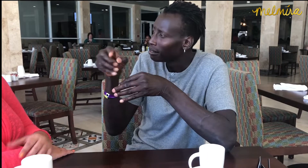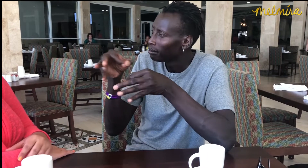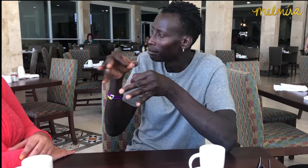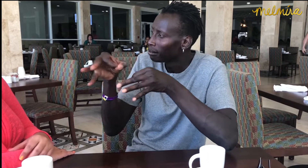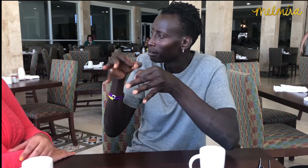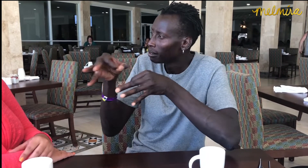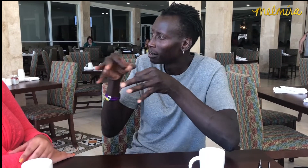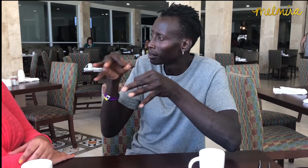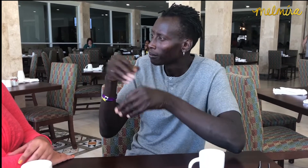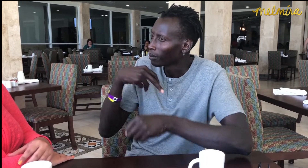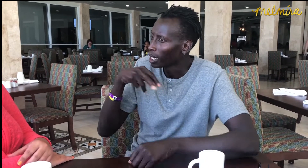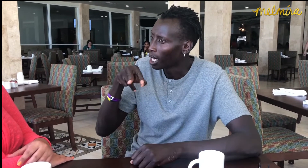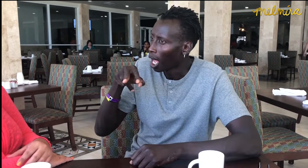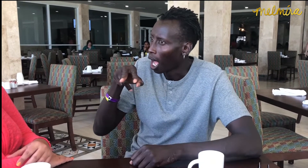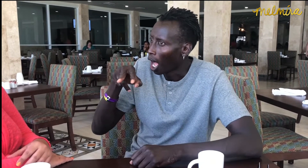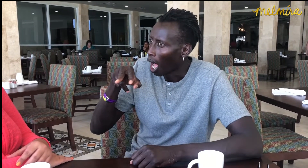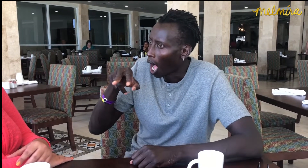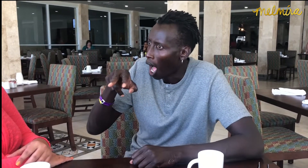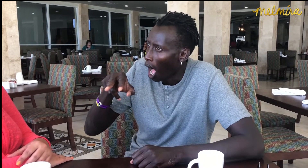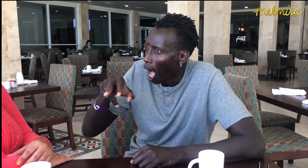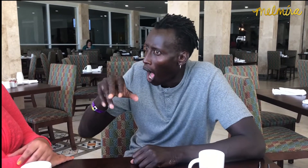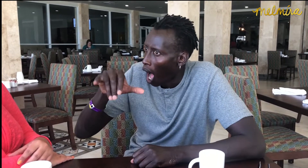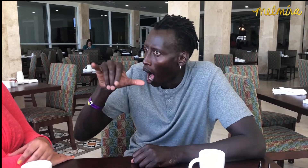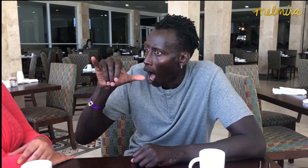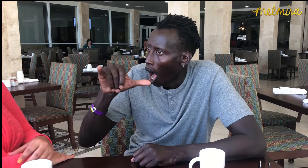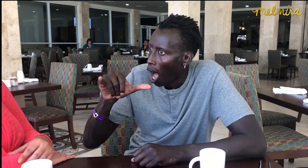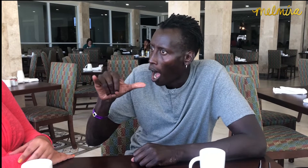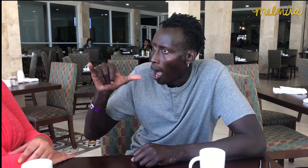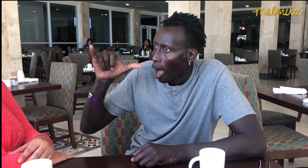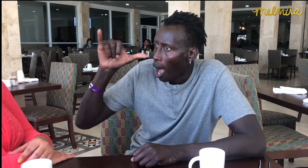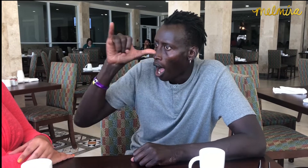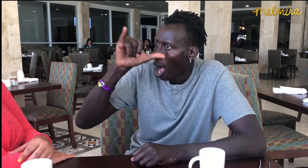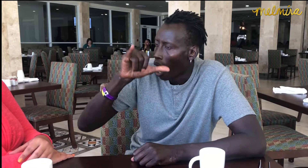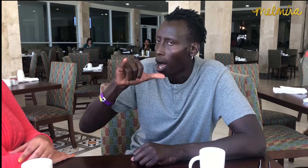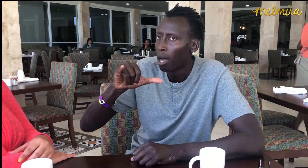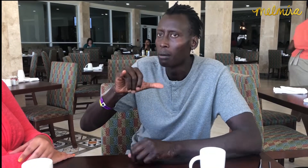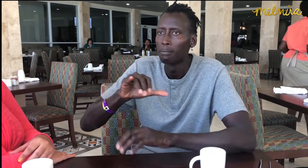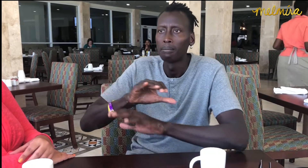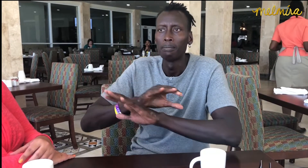She explained and I was so impressed.